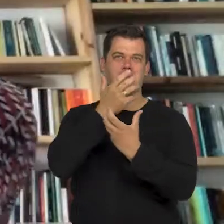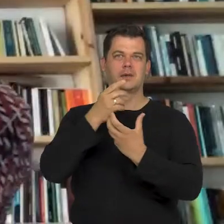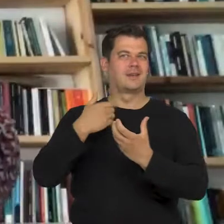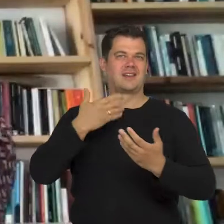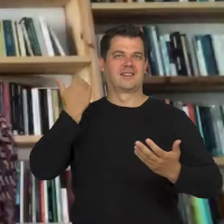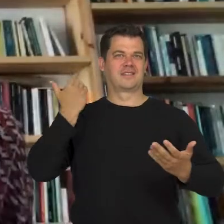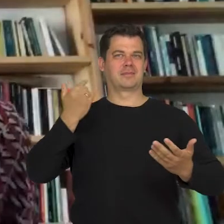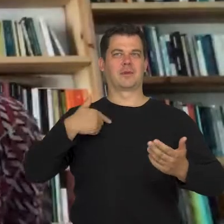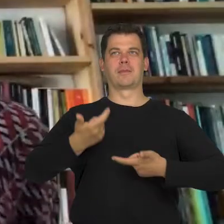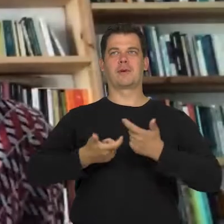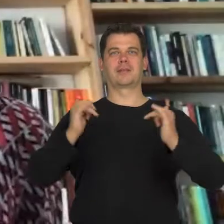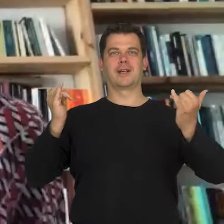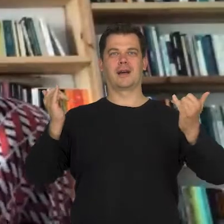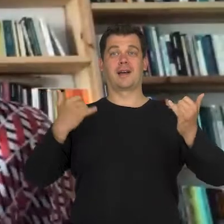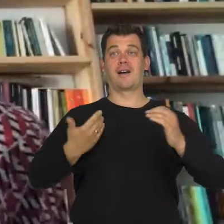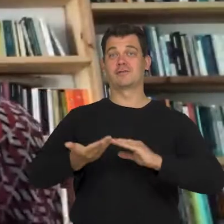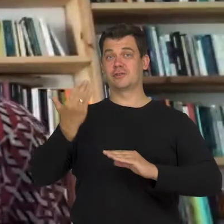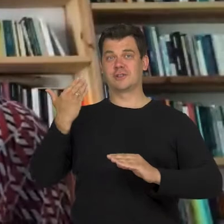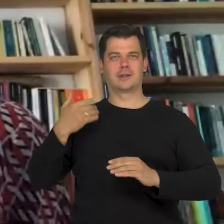I didn't think about that before this discussion